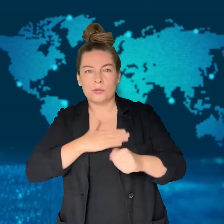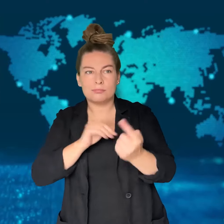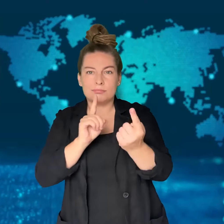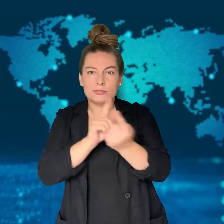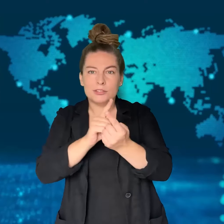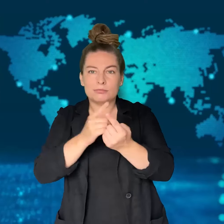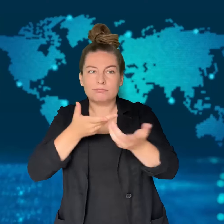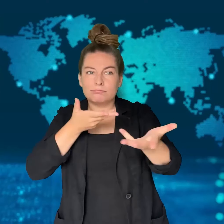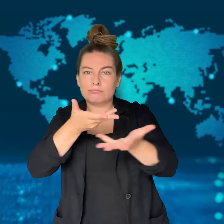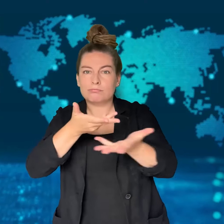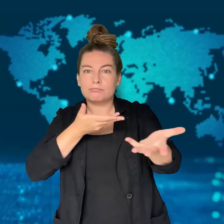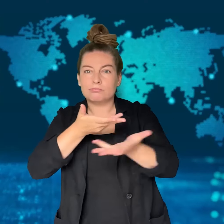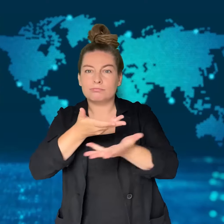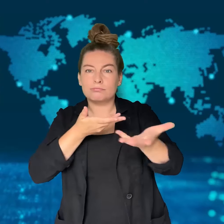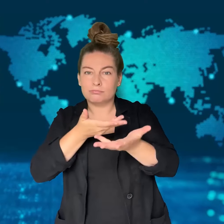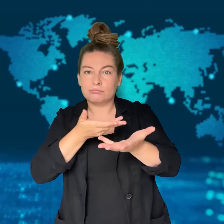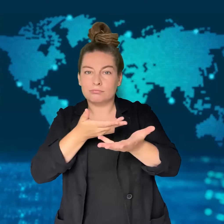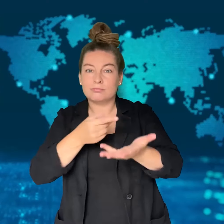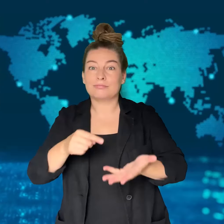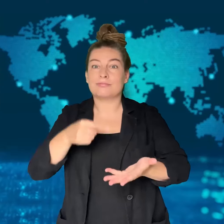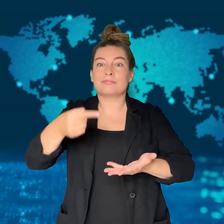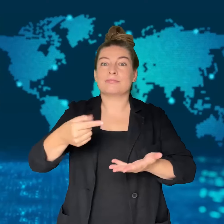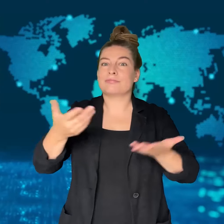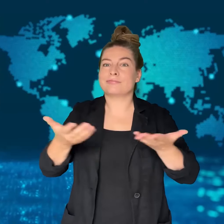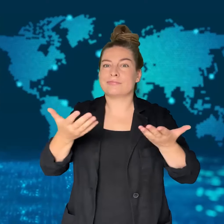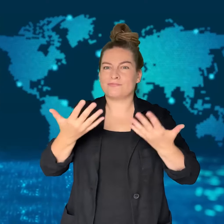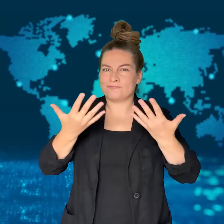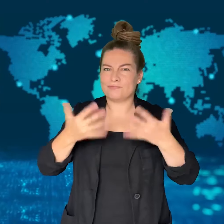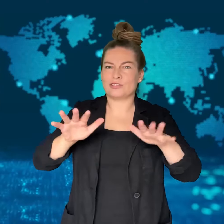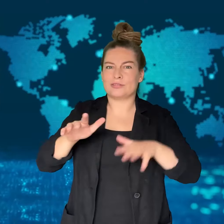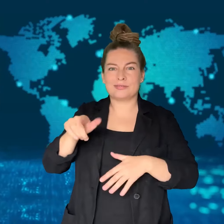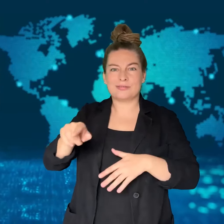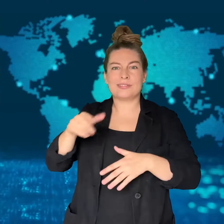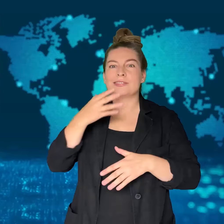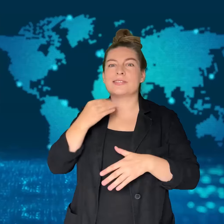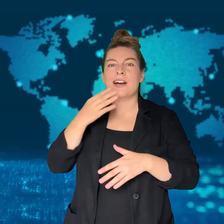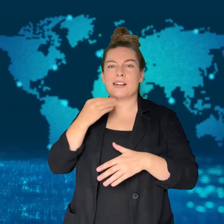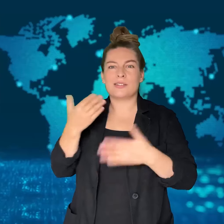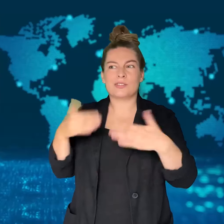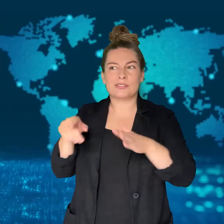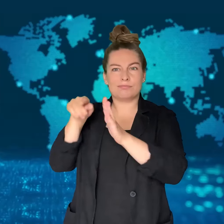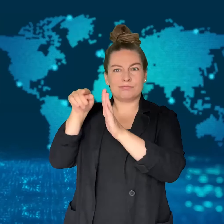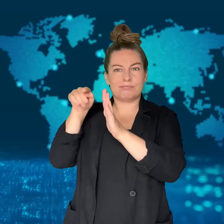It appears that Israel has accepted the proposal to meet.